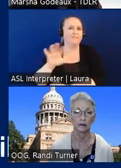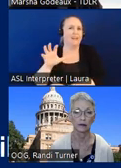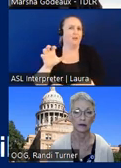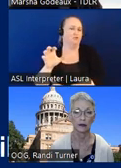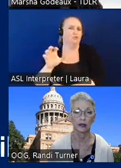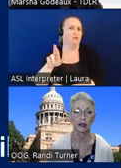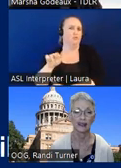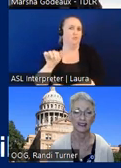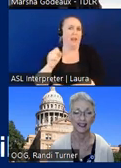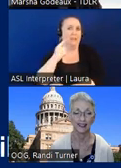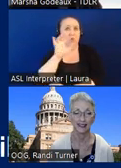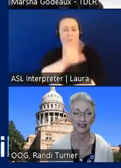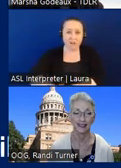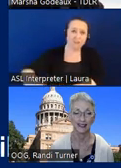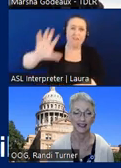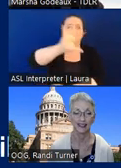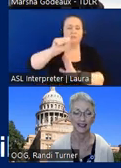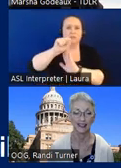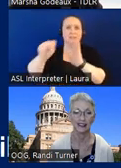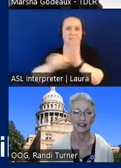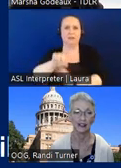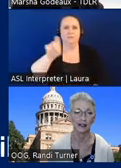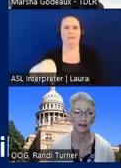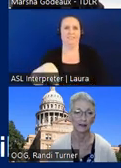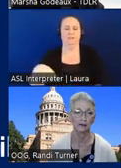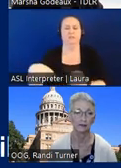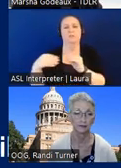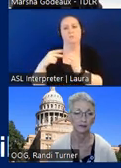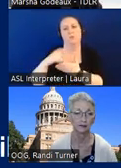of texas and there is more projects than they can get to within 30 days